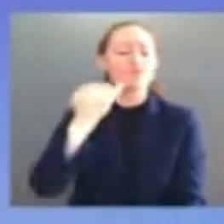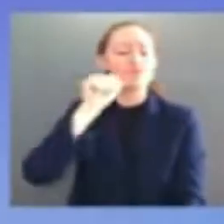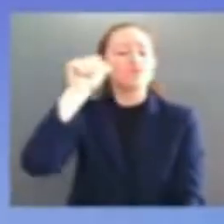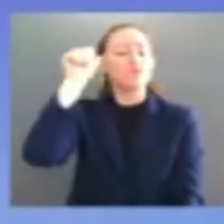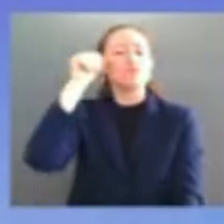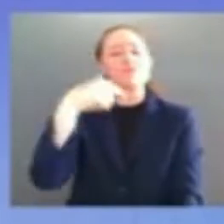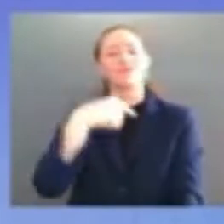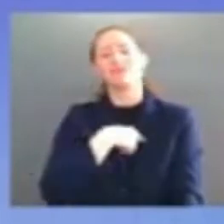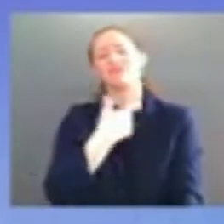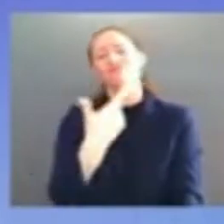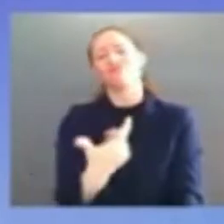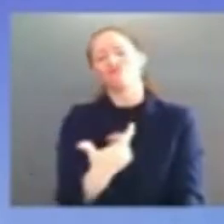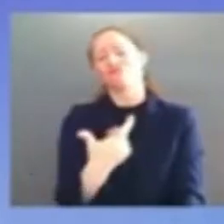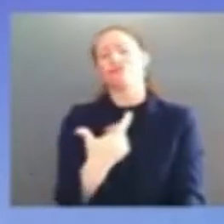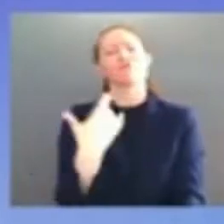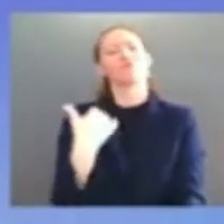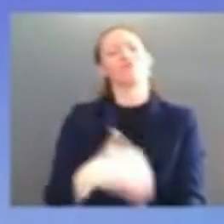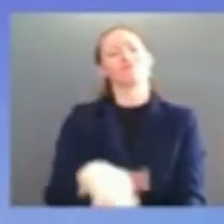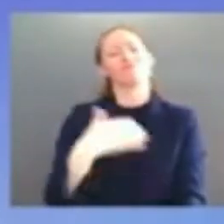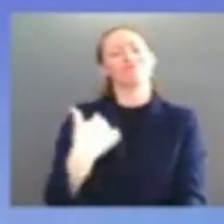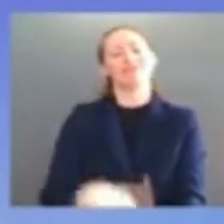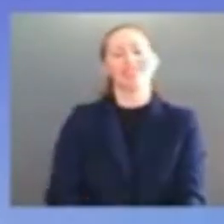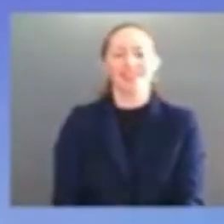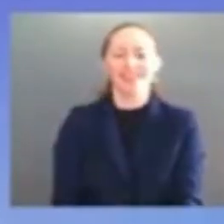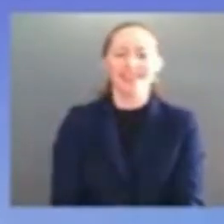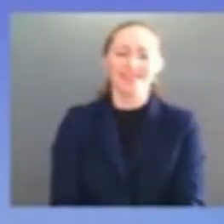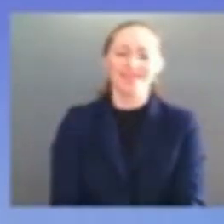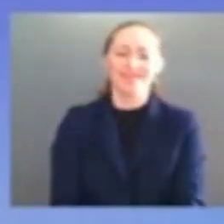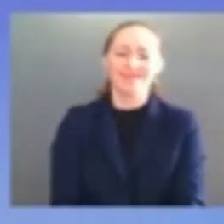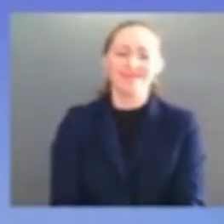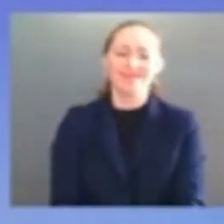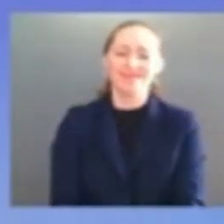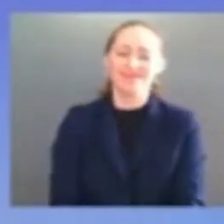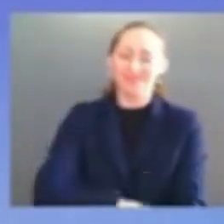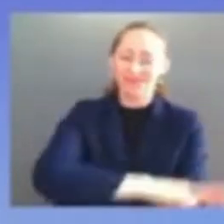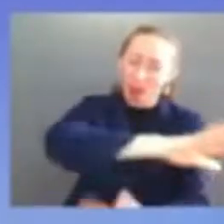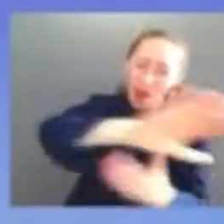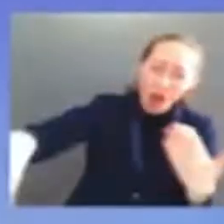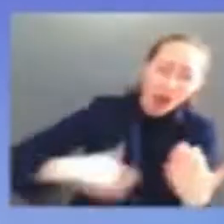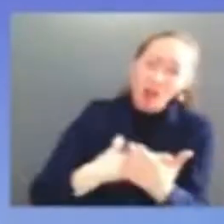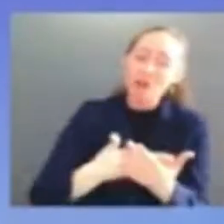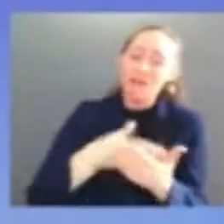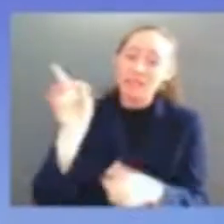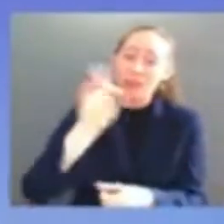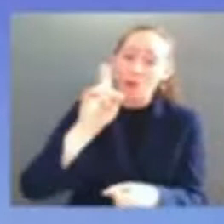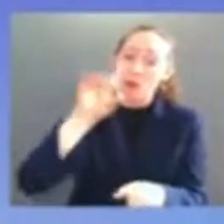people there was such enthusiasm genuine you can tell when it's real you can tell when it's real